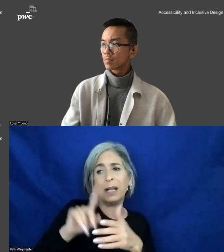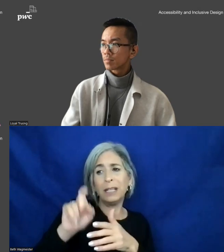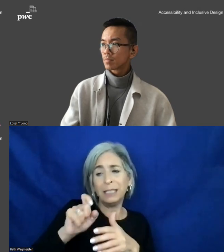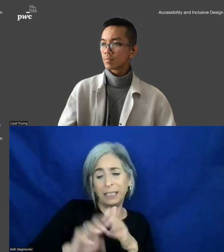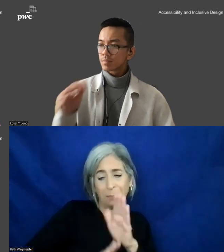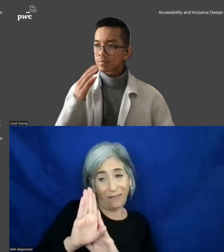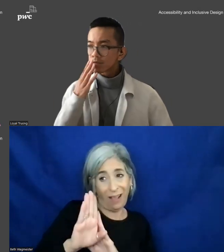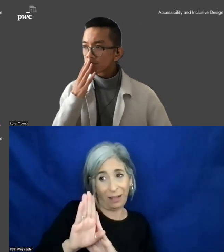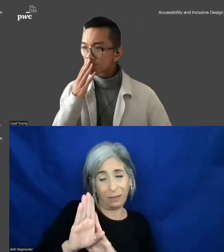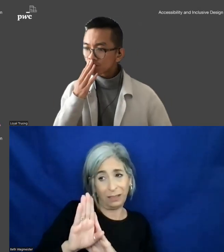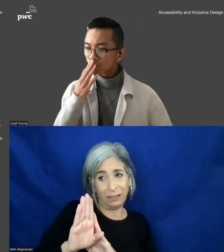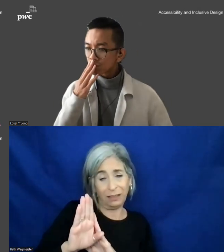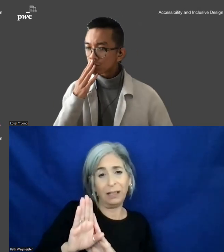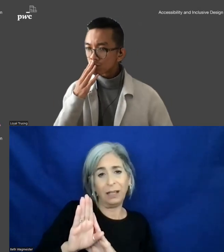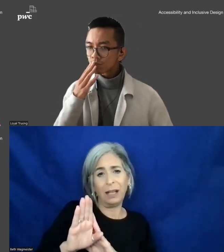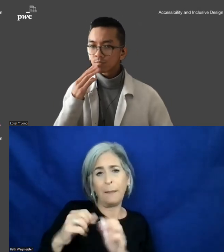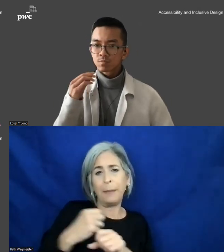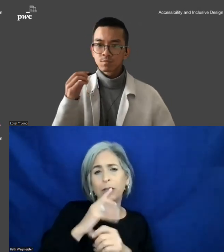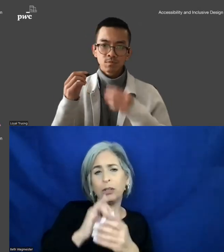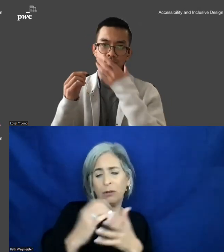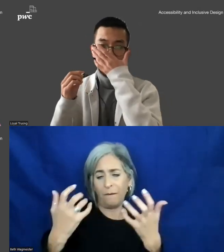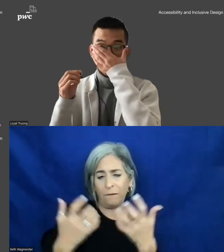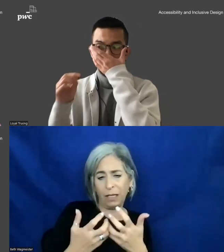priorities at that point and make sure you fill in along the way, in a way that doesn't